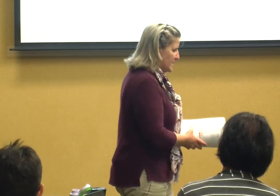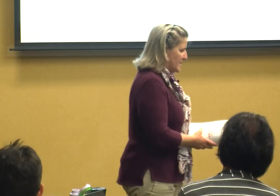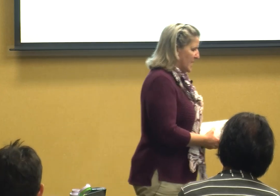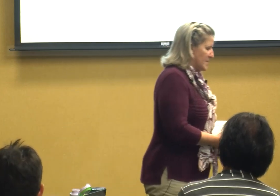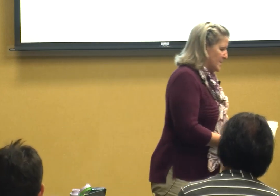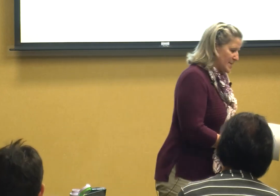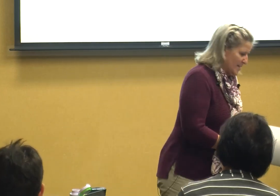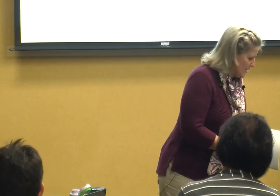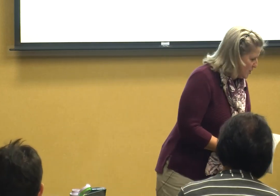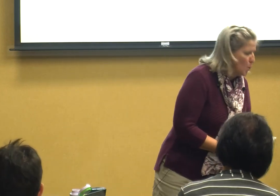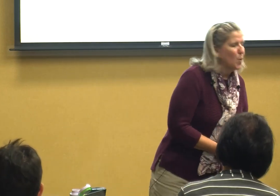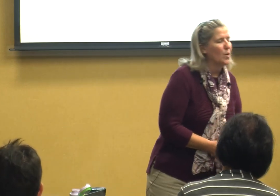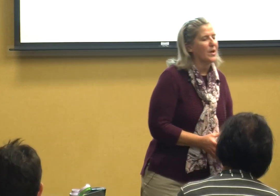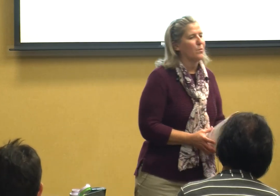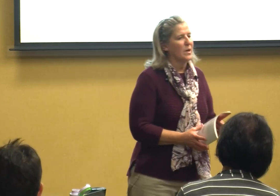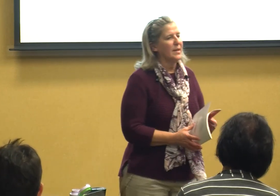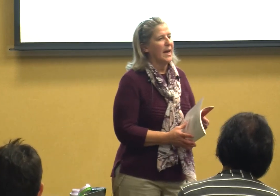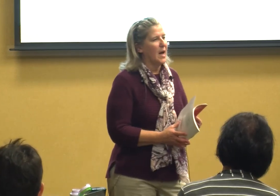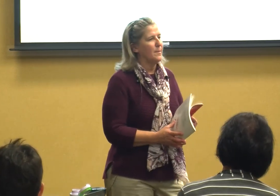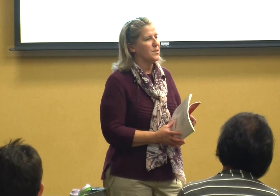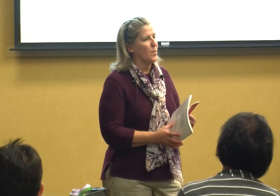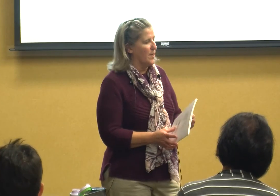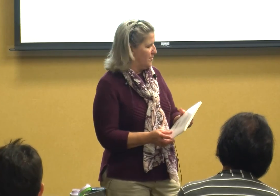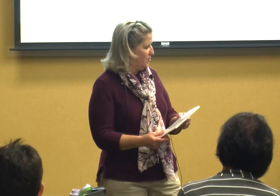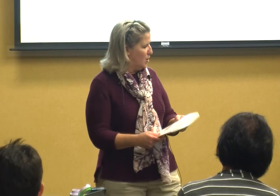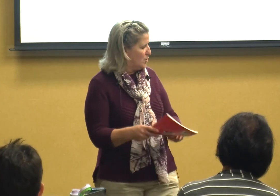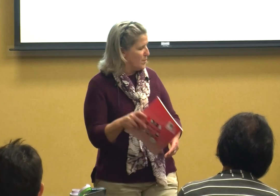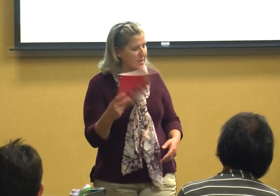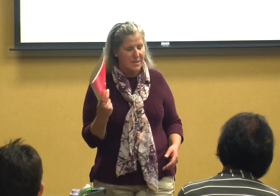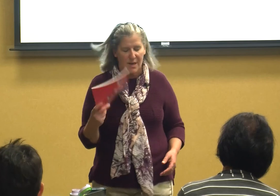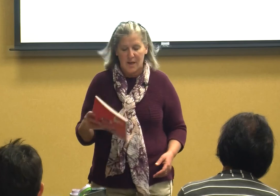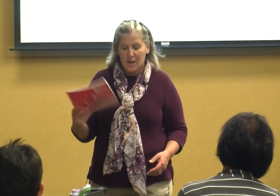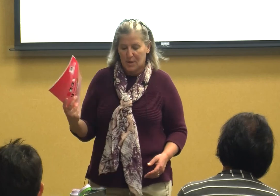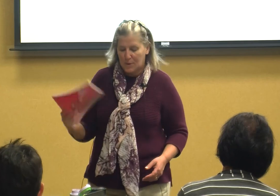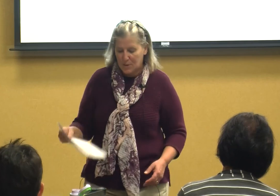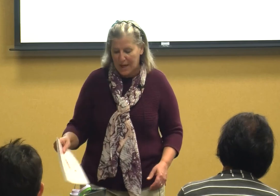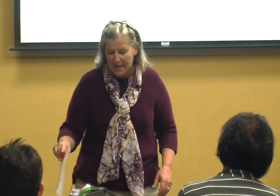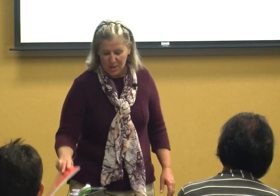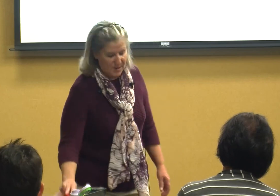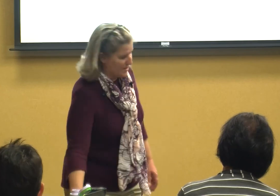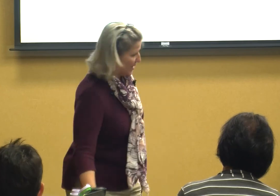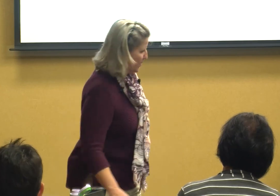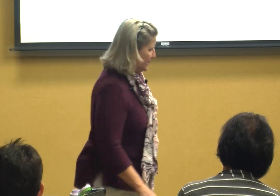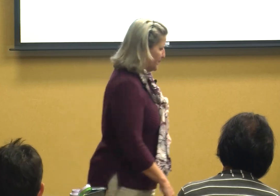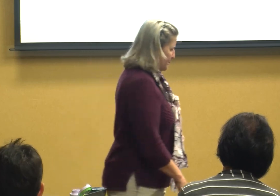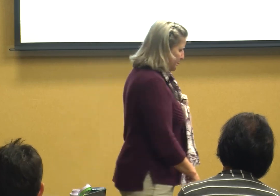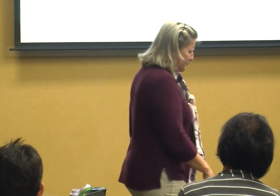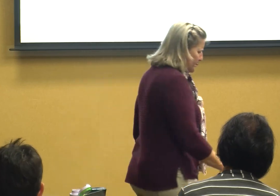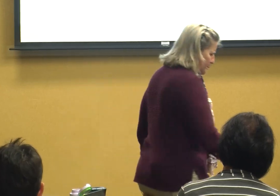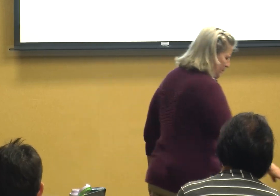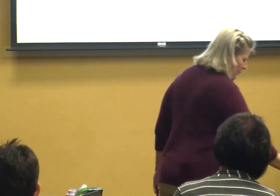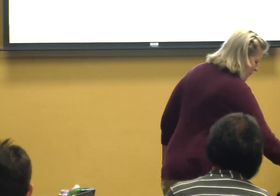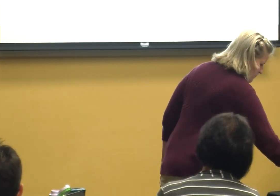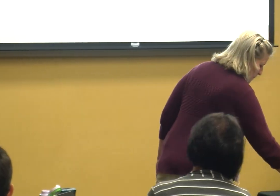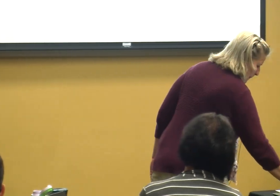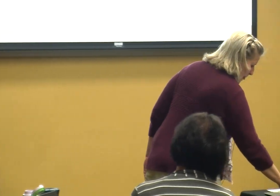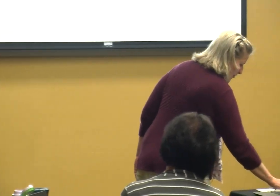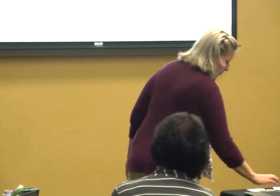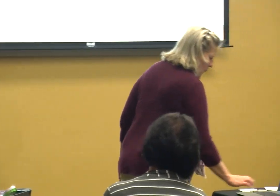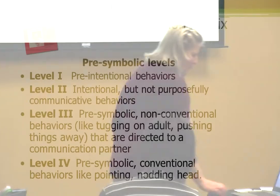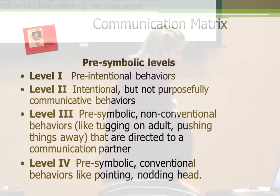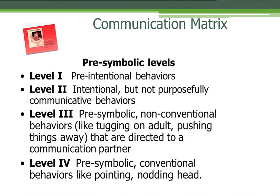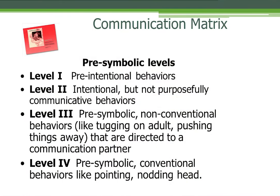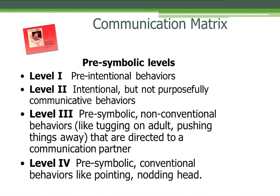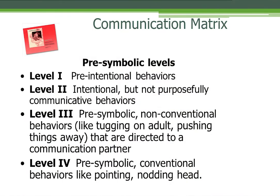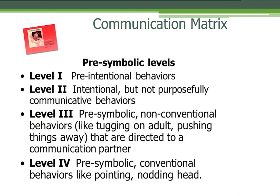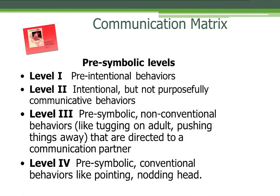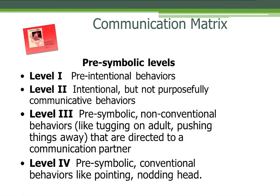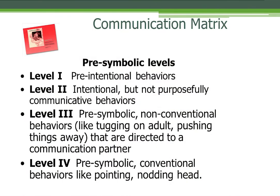it's it's a tool that really helps with children's communication skills and the